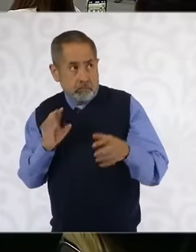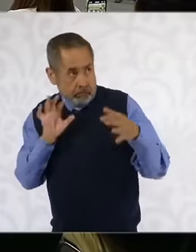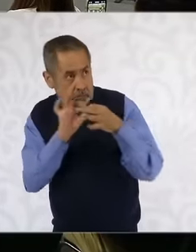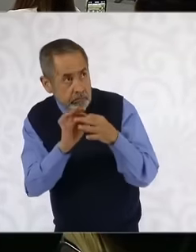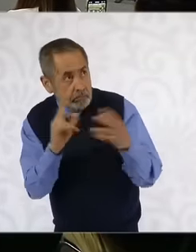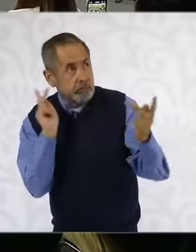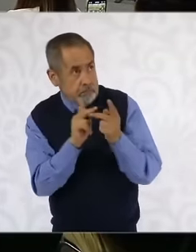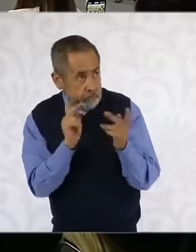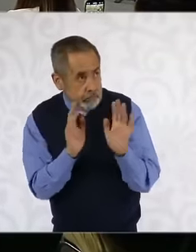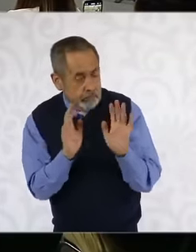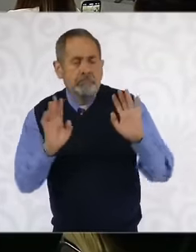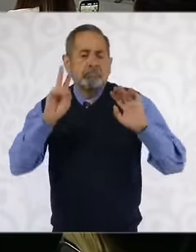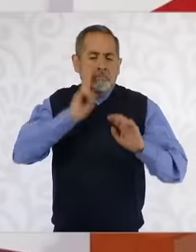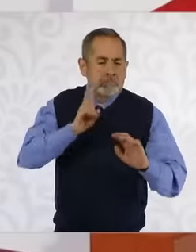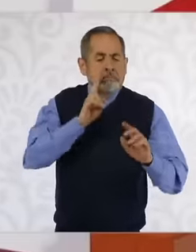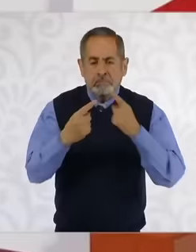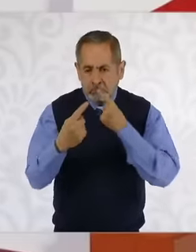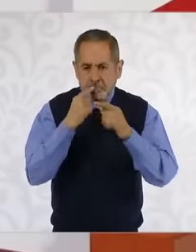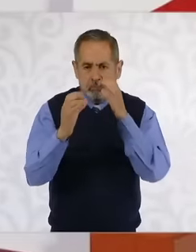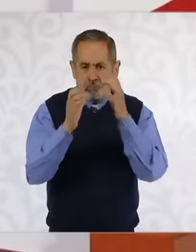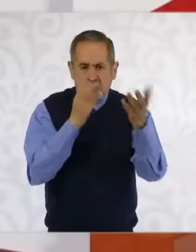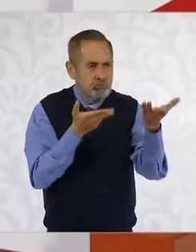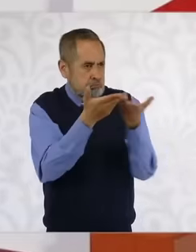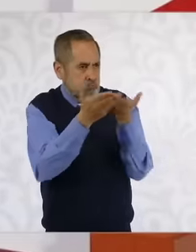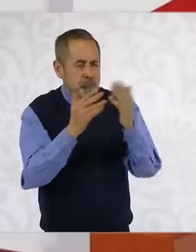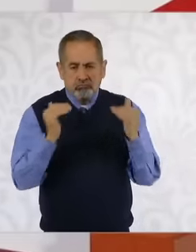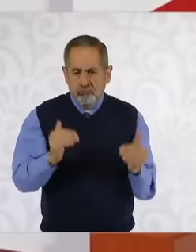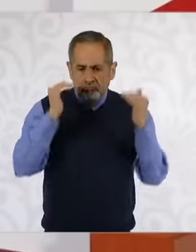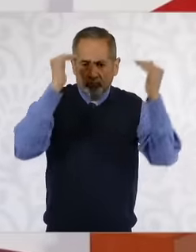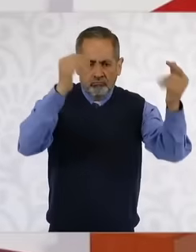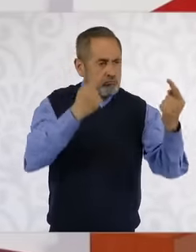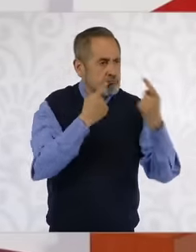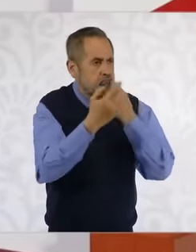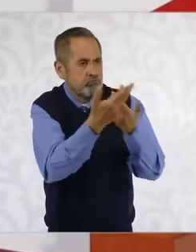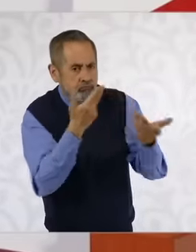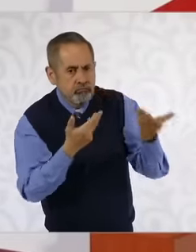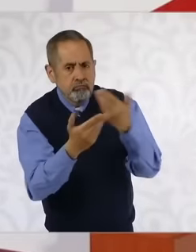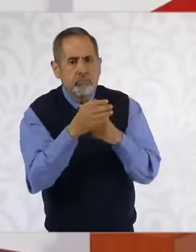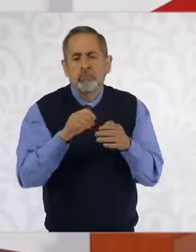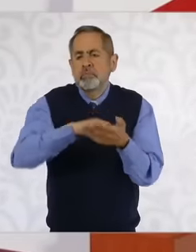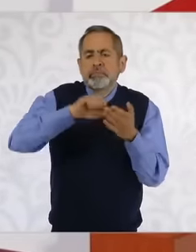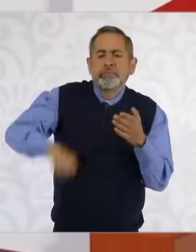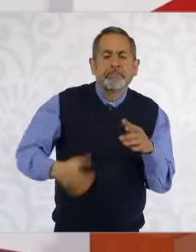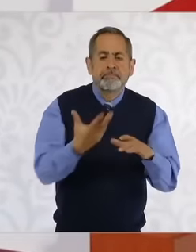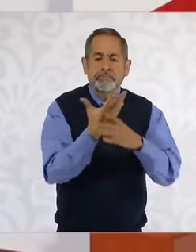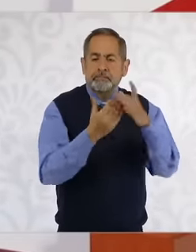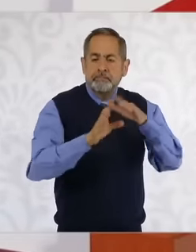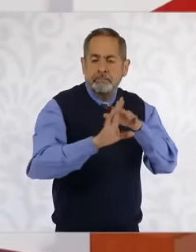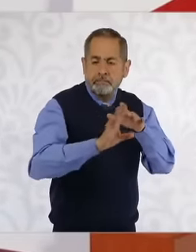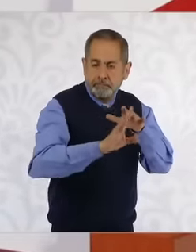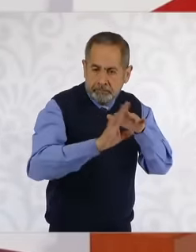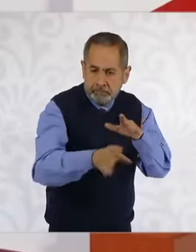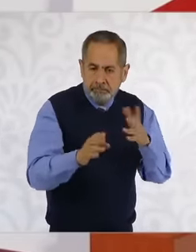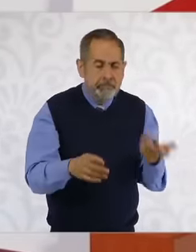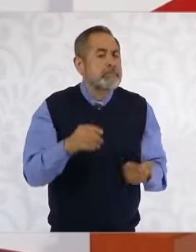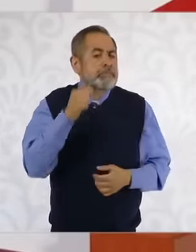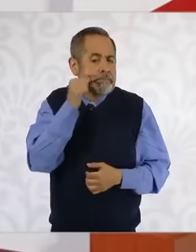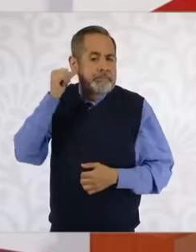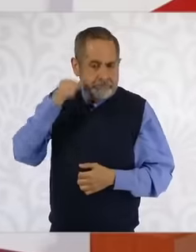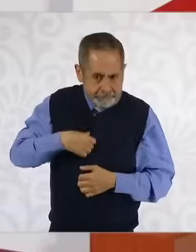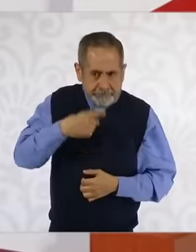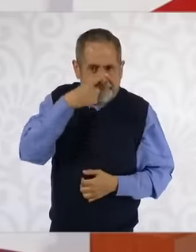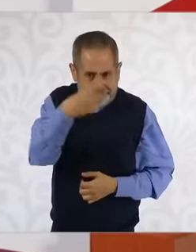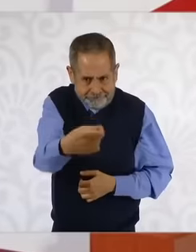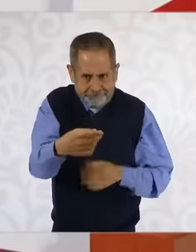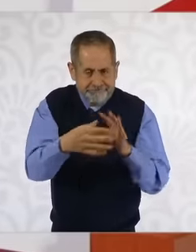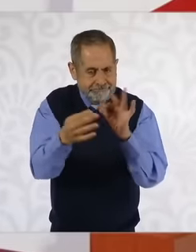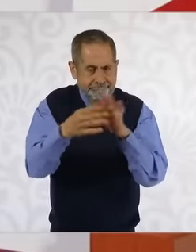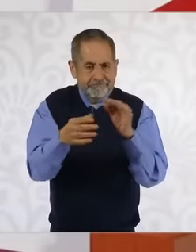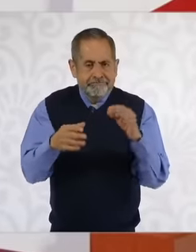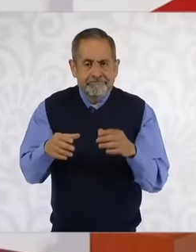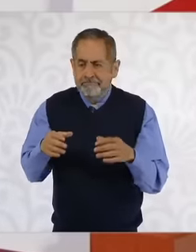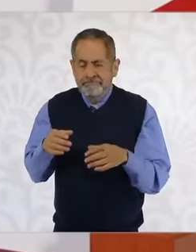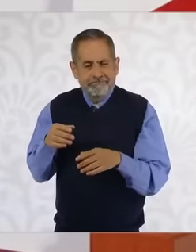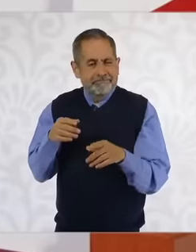to maintain this high-level dialogue, that is, the migration issues where I said yesterday. Mexico